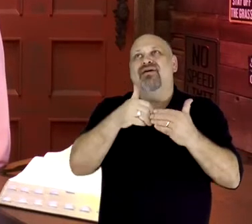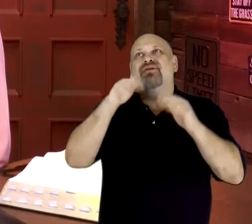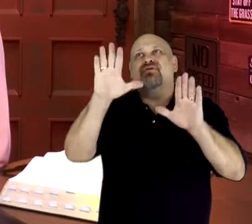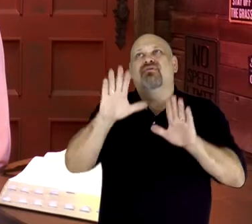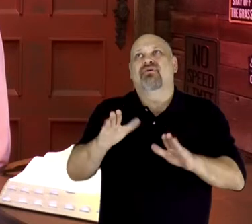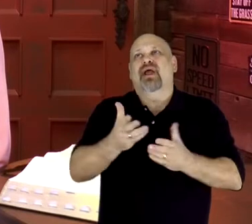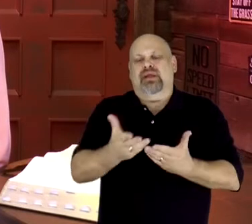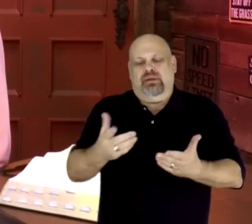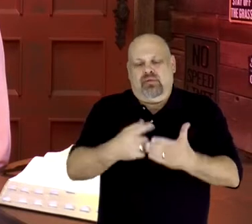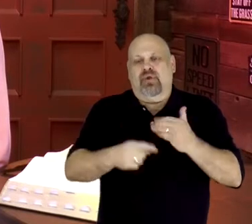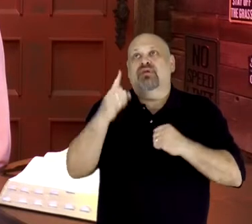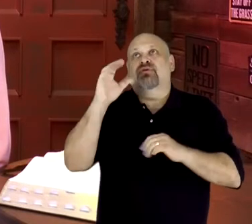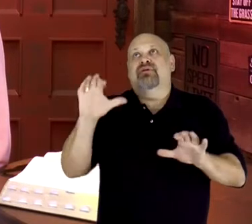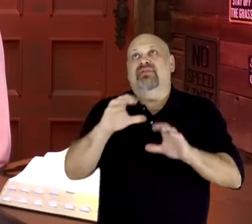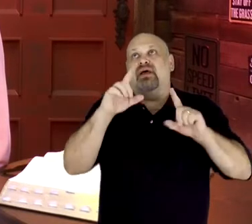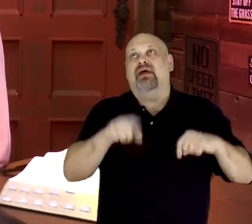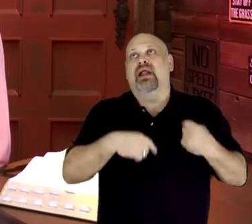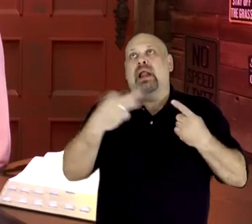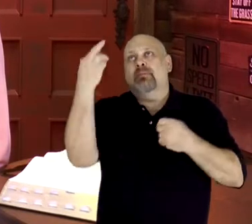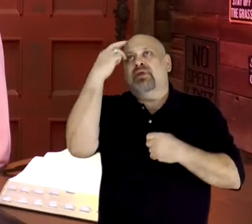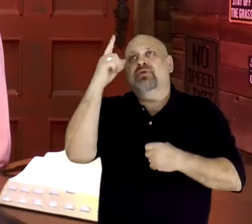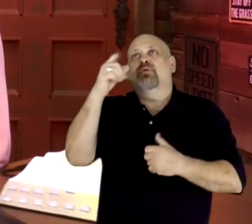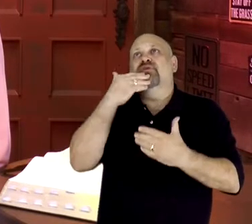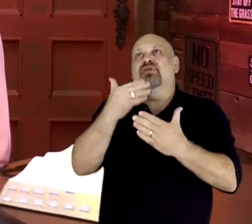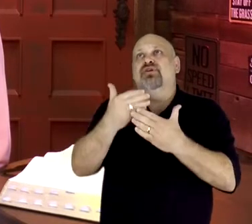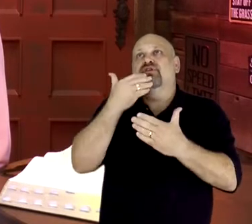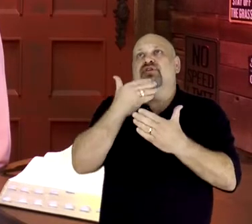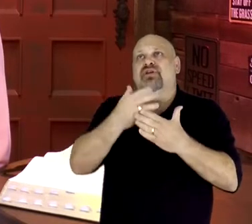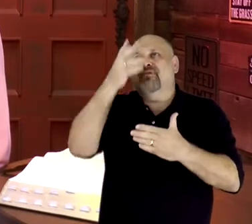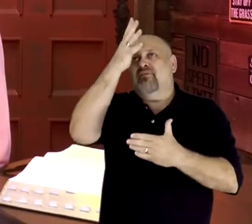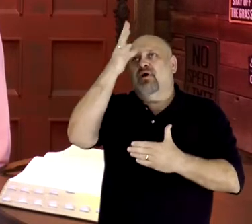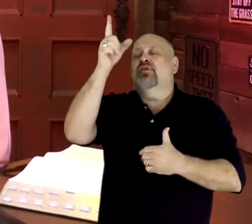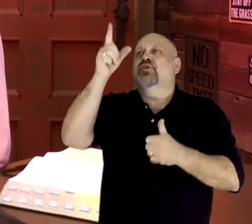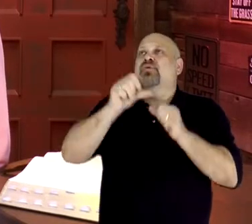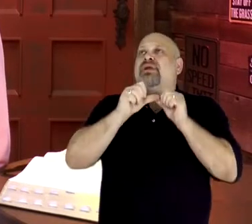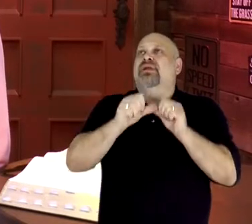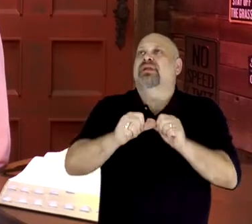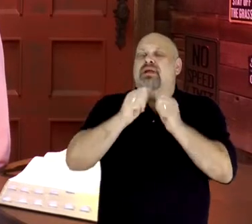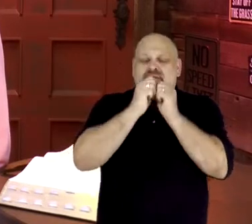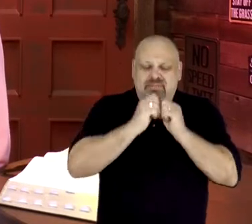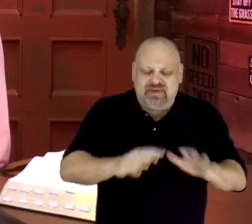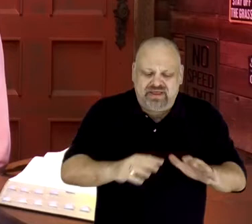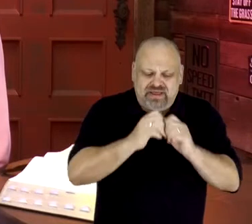all of the great things that You have done, for You are a good-good Father. You continue to pour out